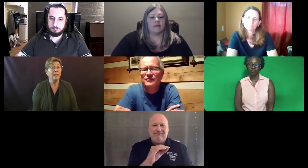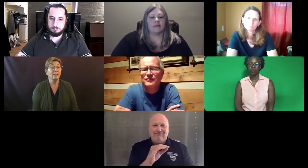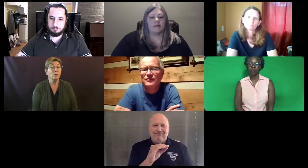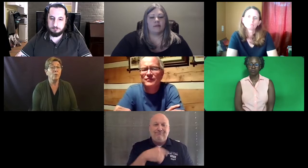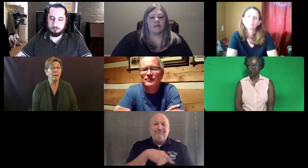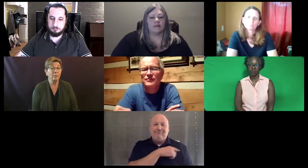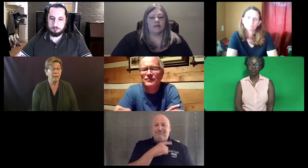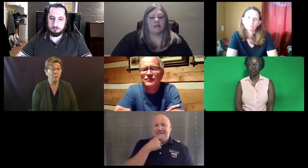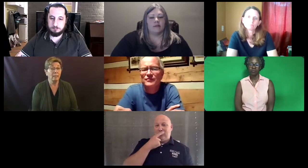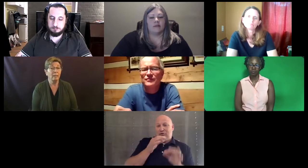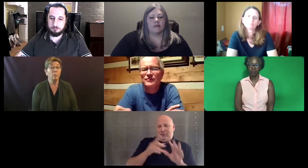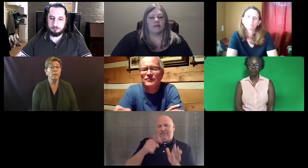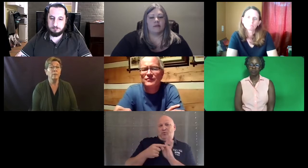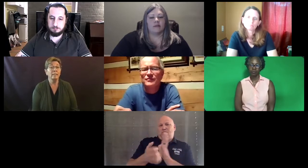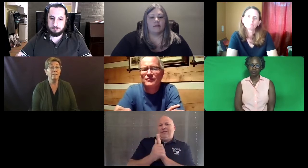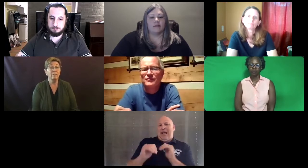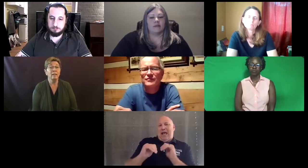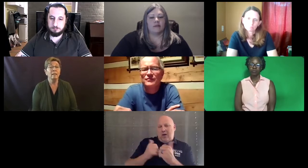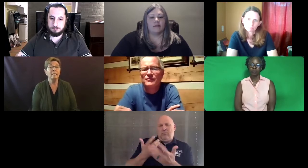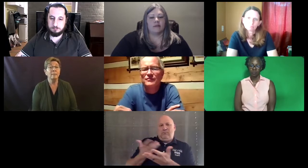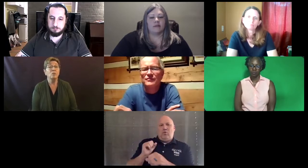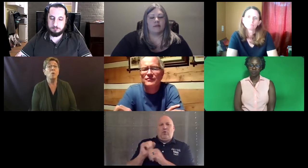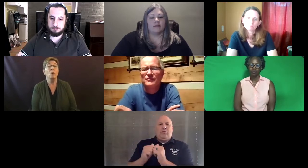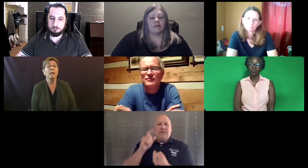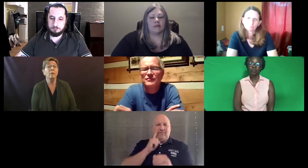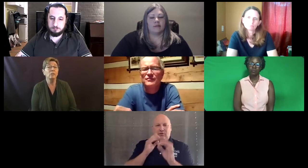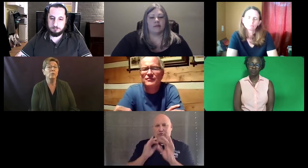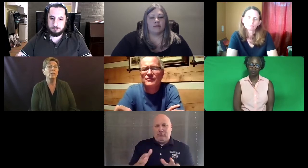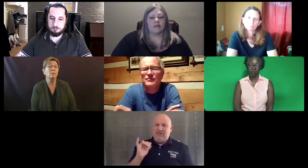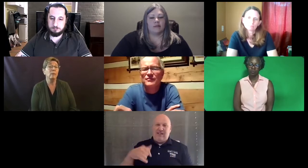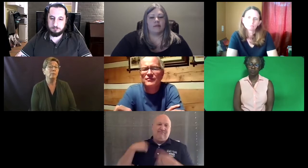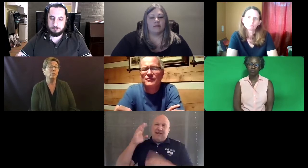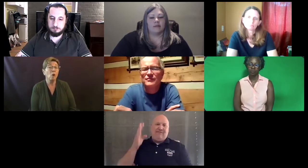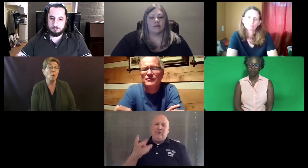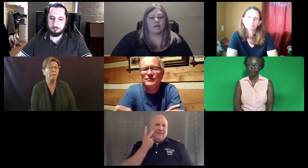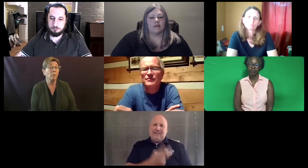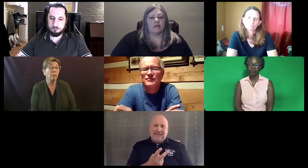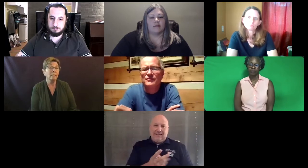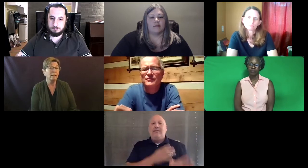is required now that they are working with a deaf team. So hearing interpreters need to be able to show how they work with a deaf team.